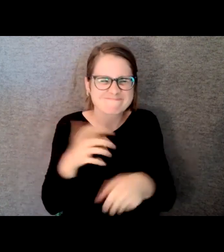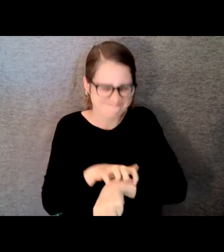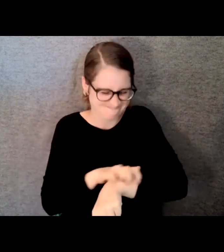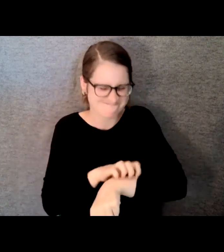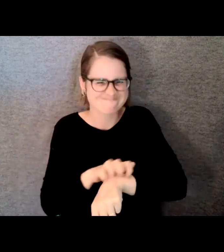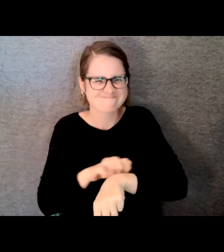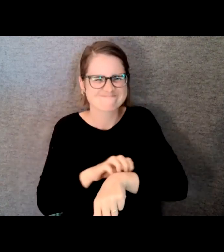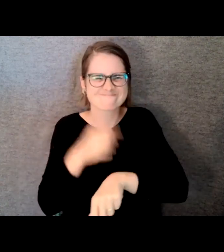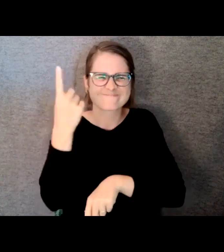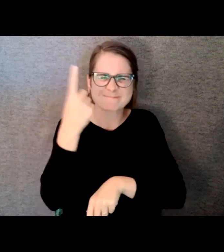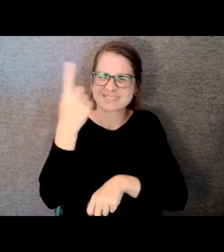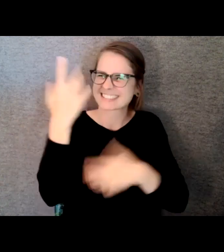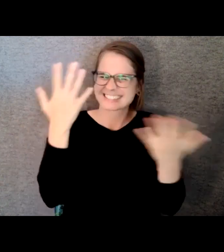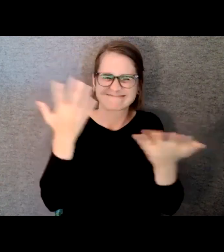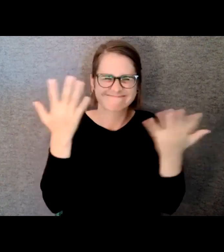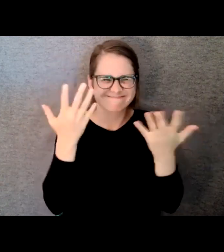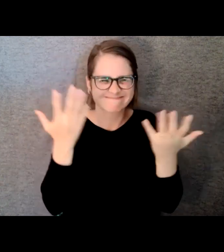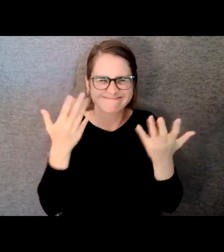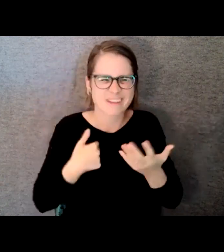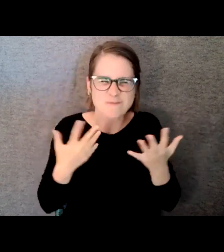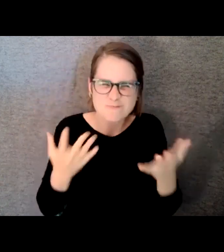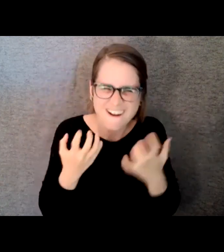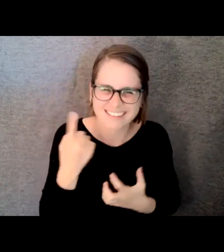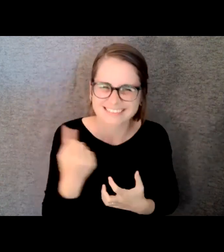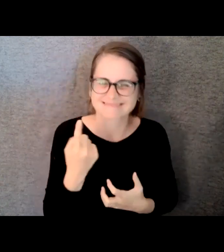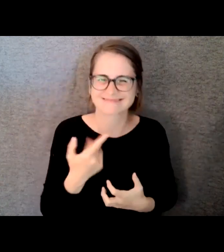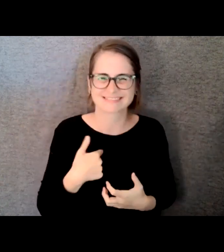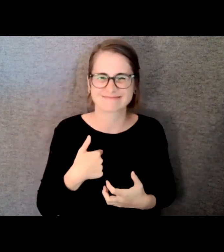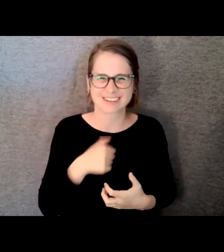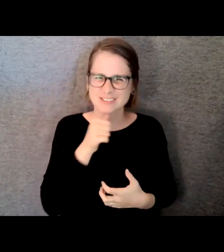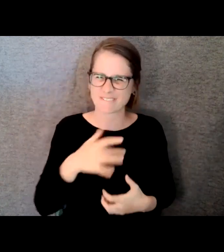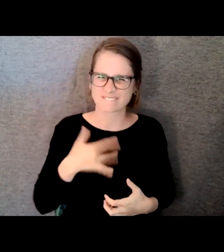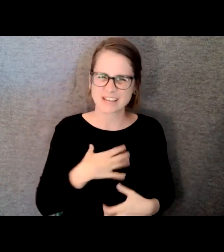I was just not finding maybe the passion that I thought I needed to. And it occurred to